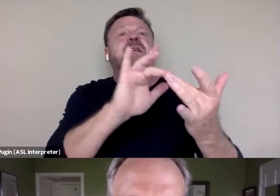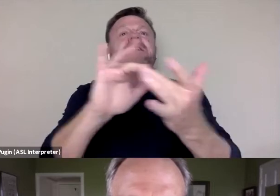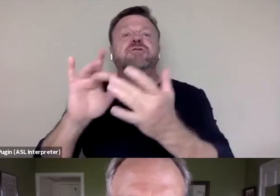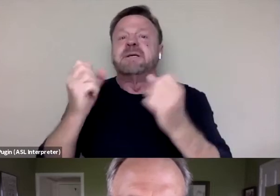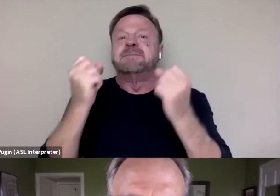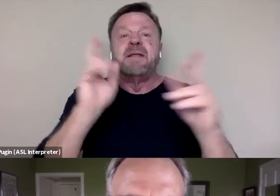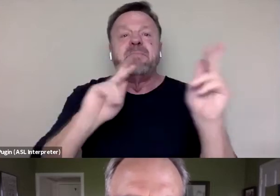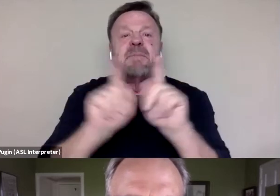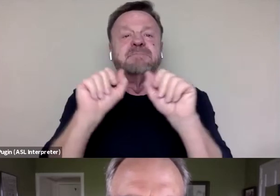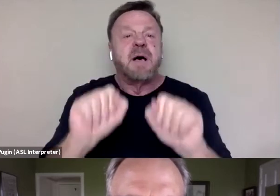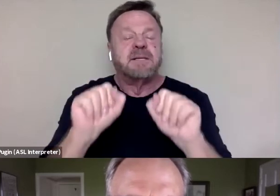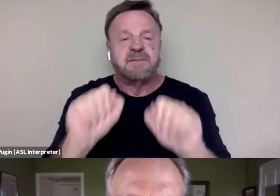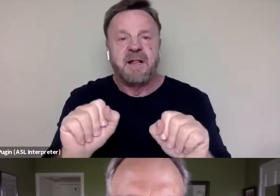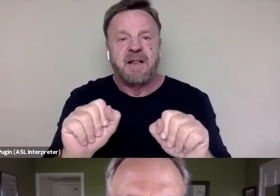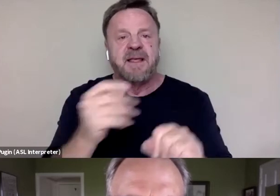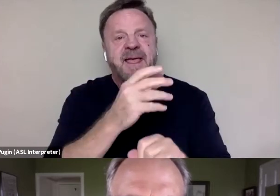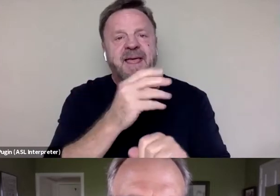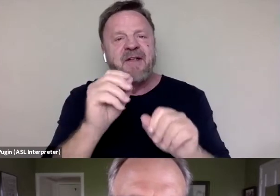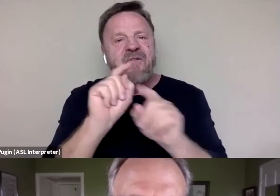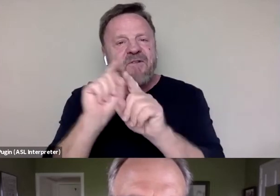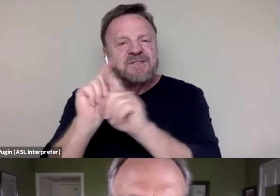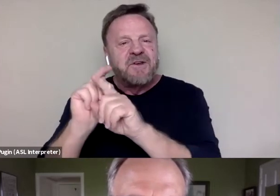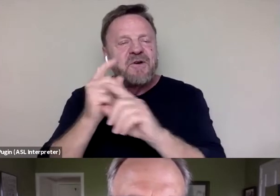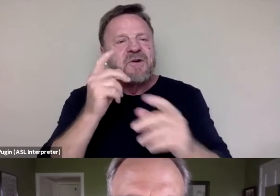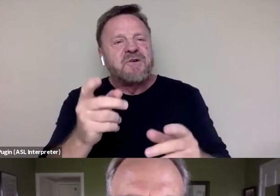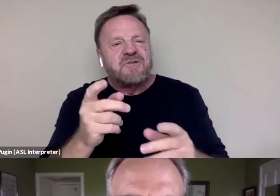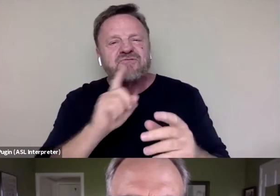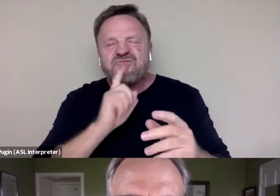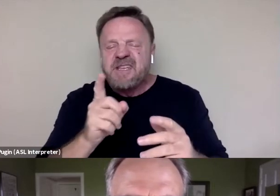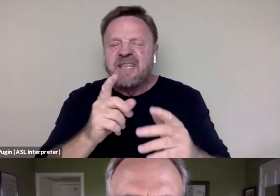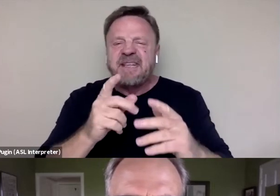and also to tackle the issue of black women